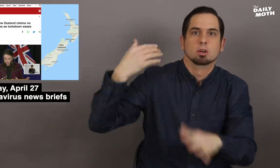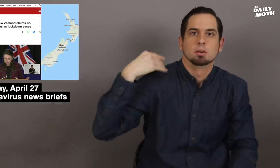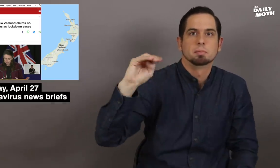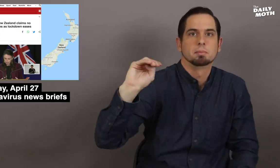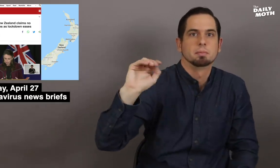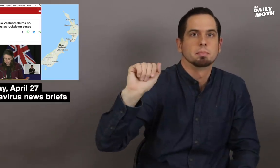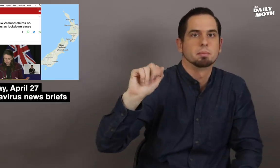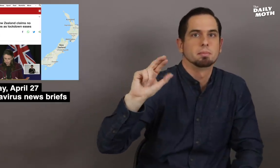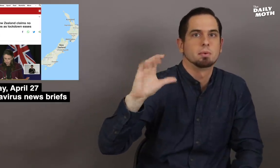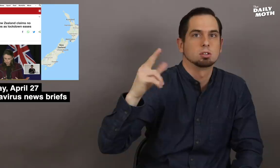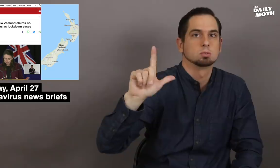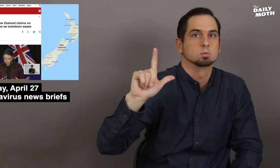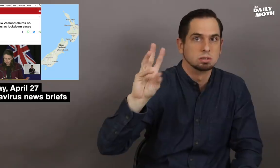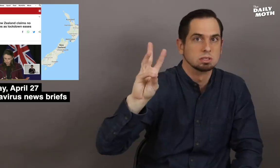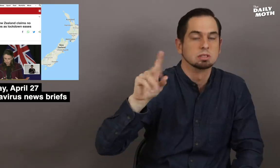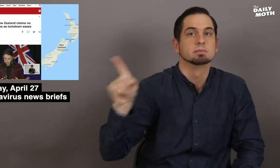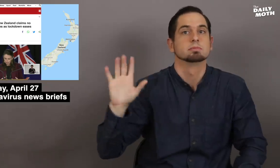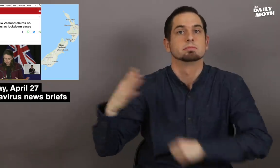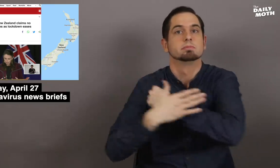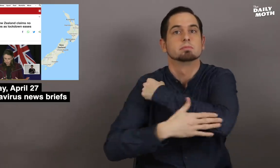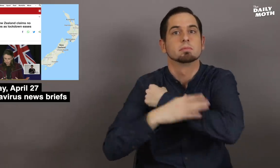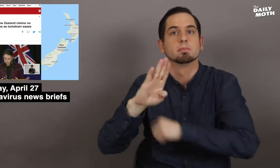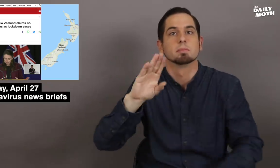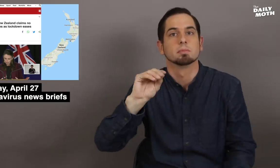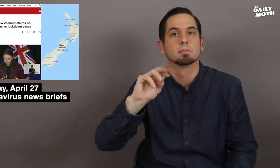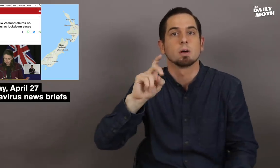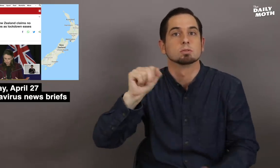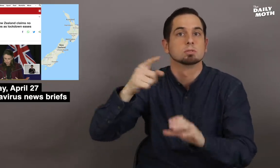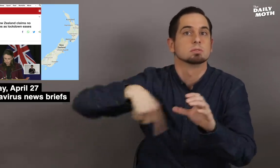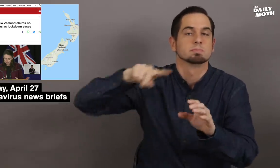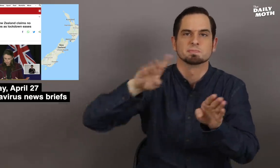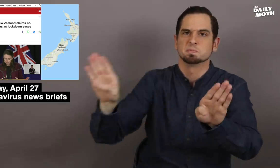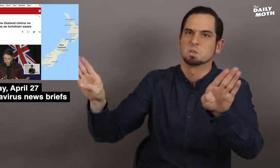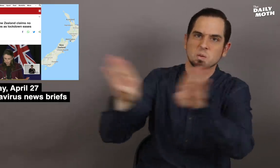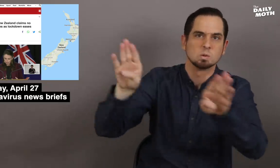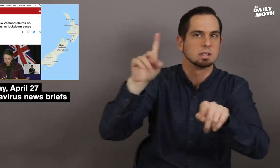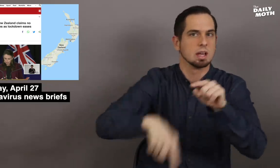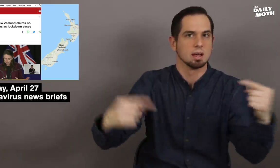that started on March 26 with its borders closed,